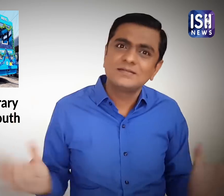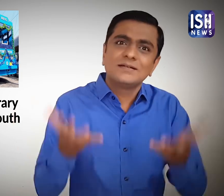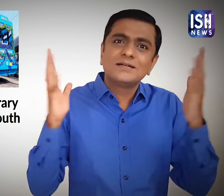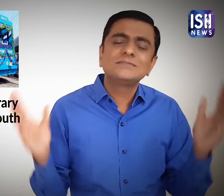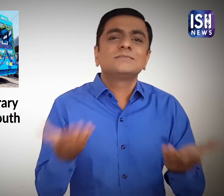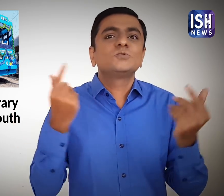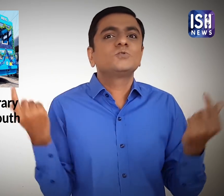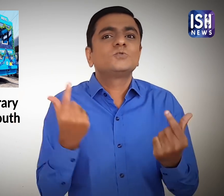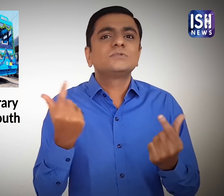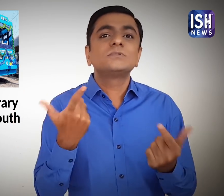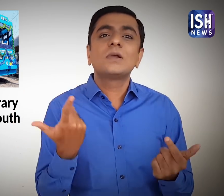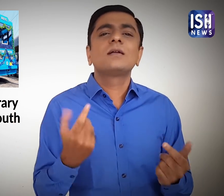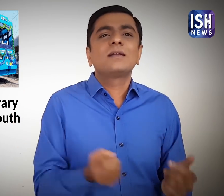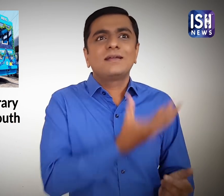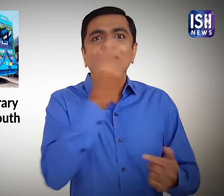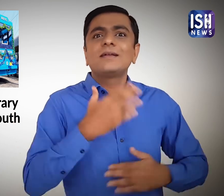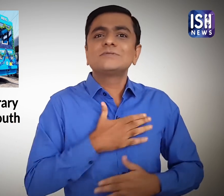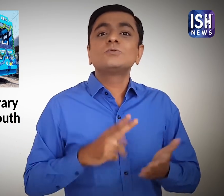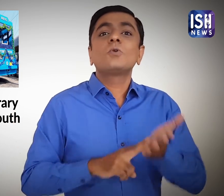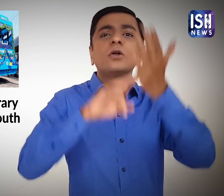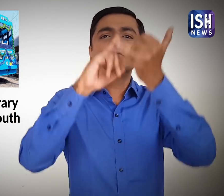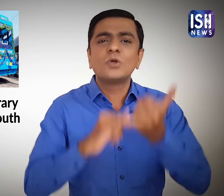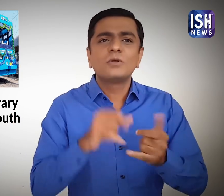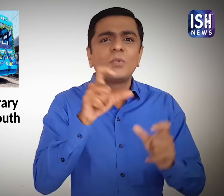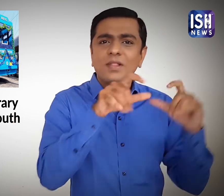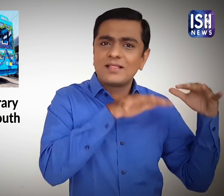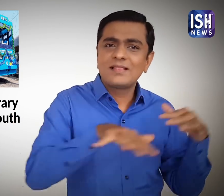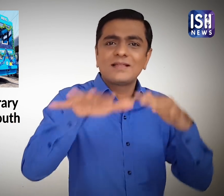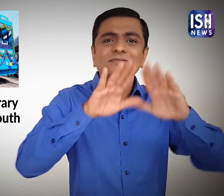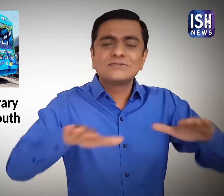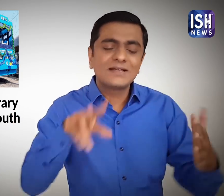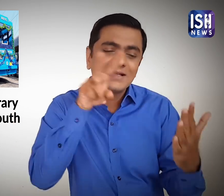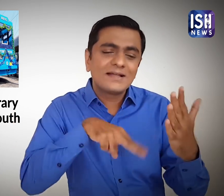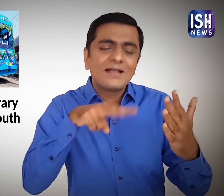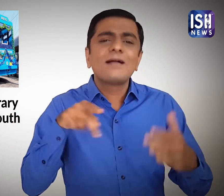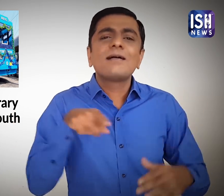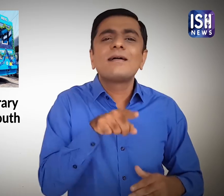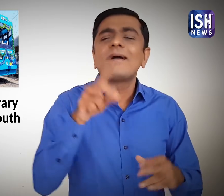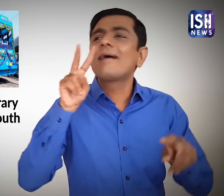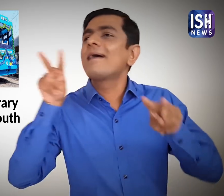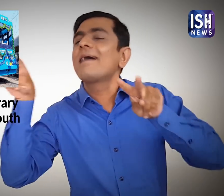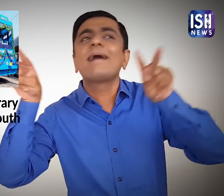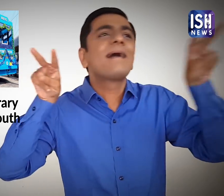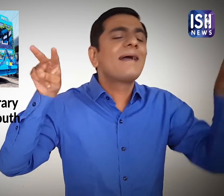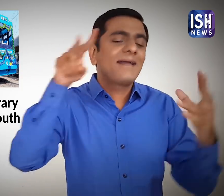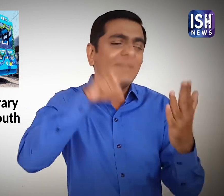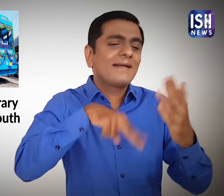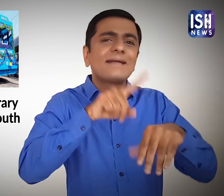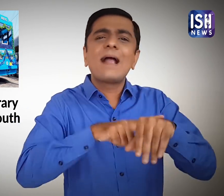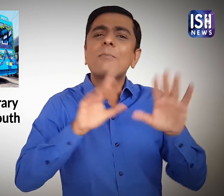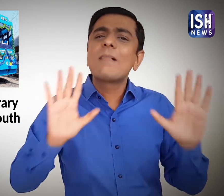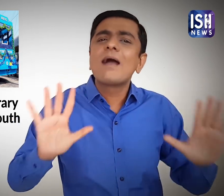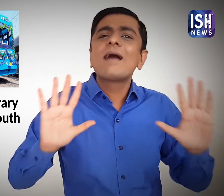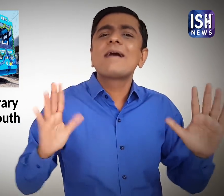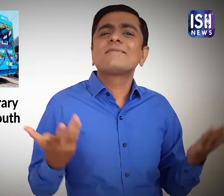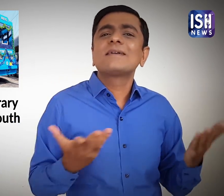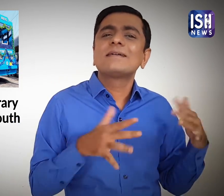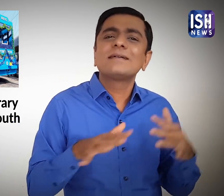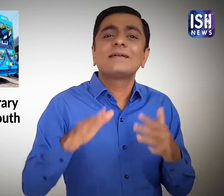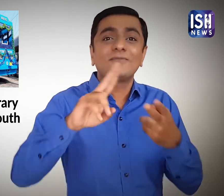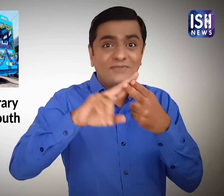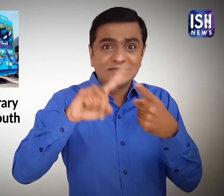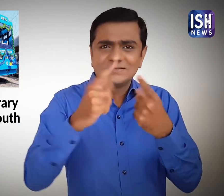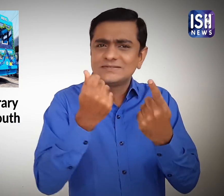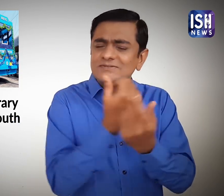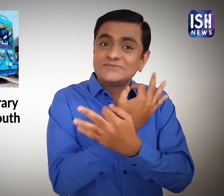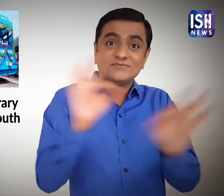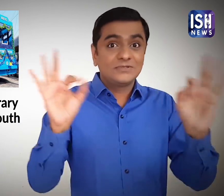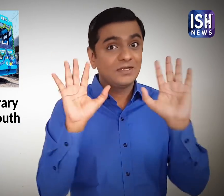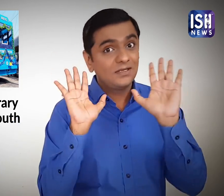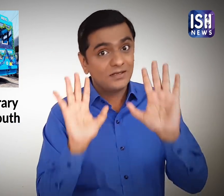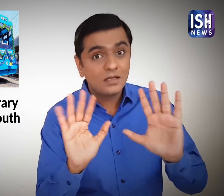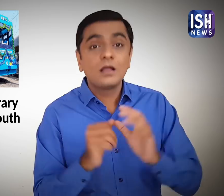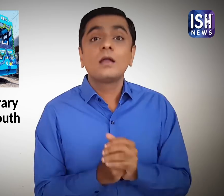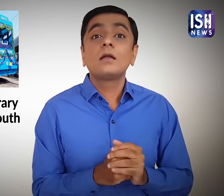More and more children can enjoy reading while travelling and it is also free.